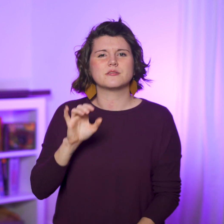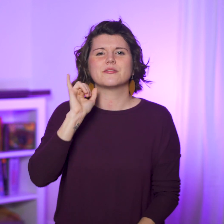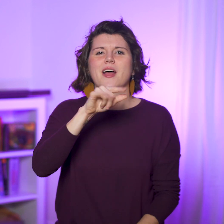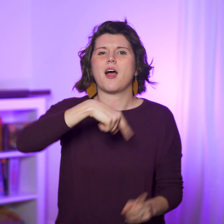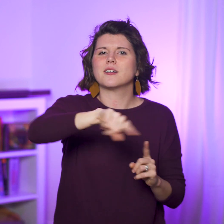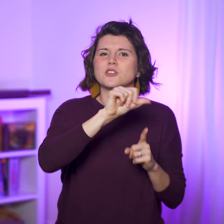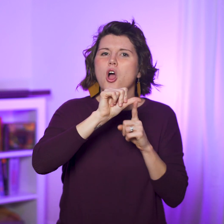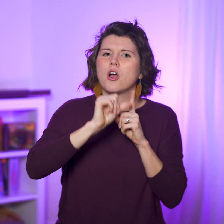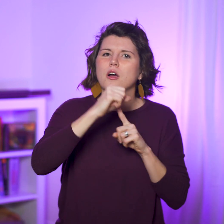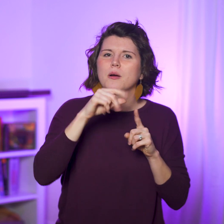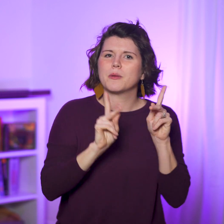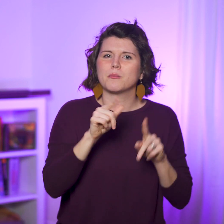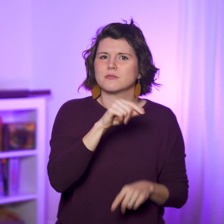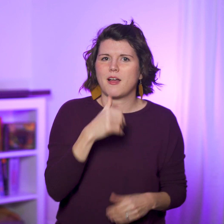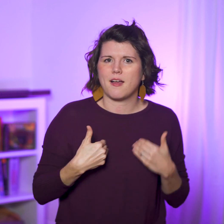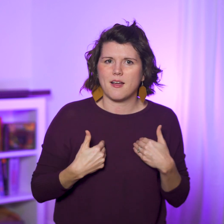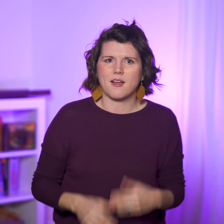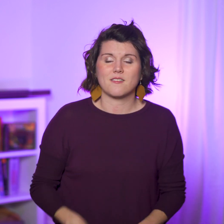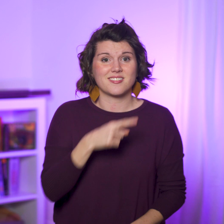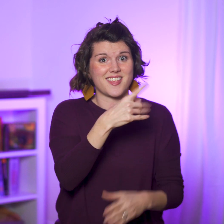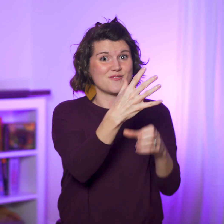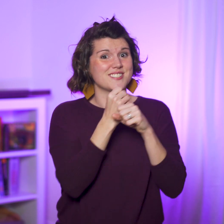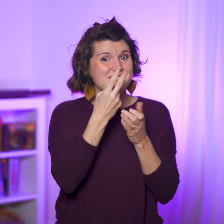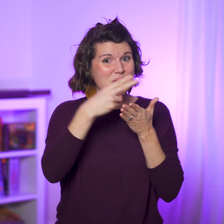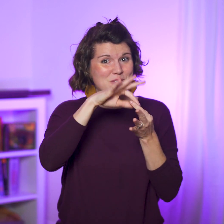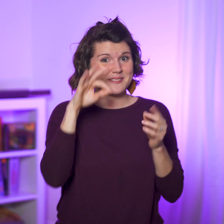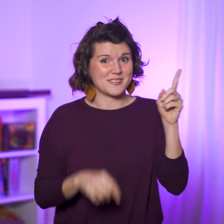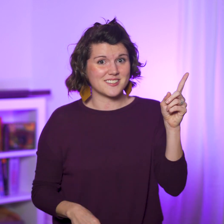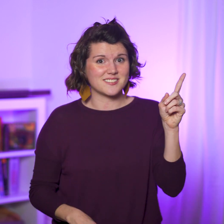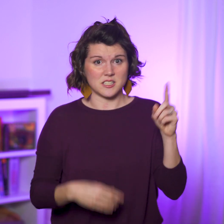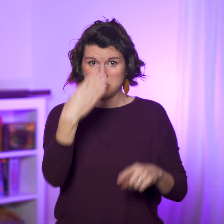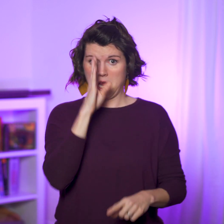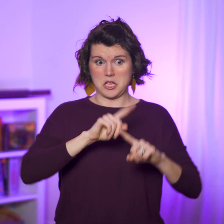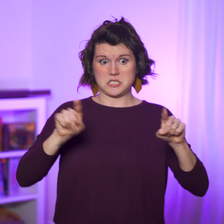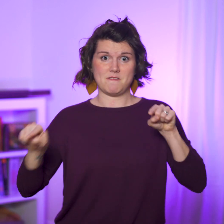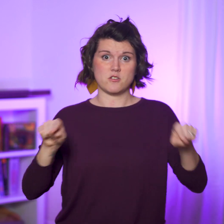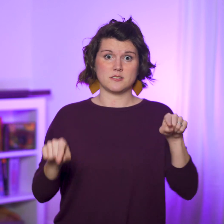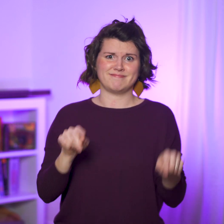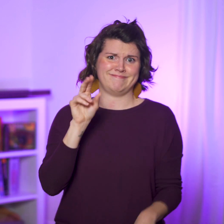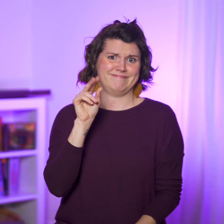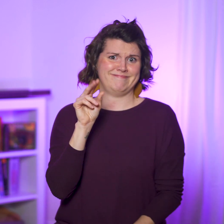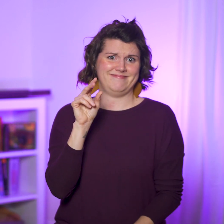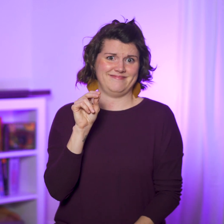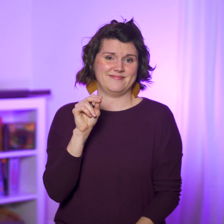Those uncircumcised people received the Holy Spirit. God makes no distinction between us.